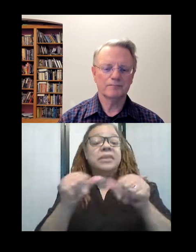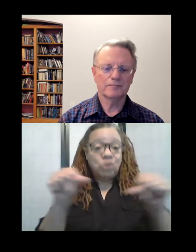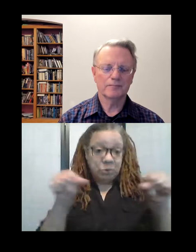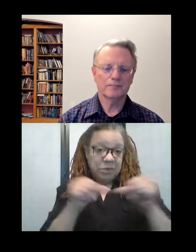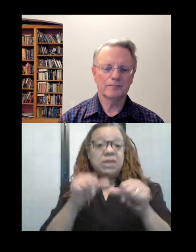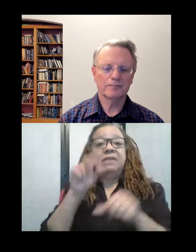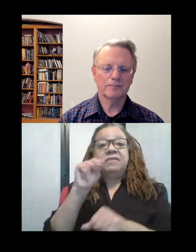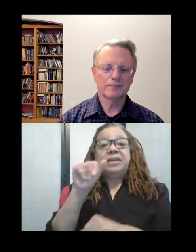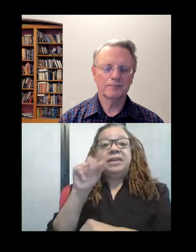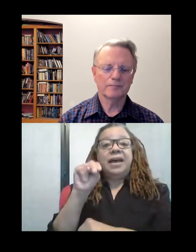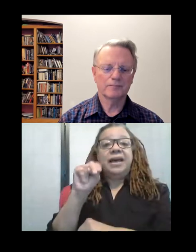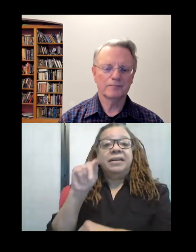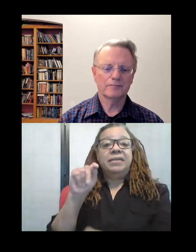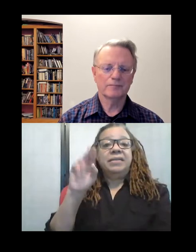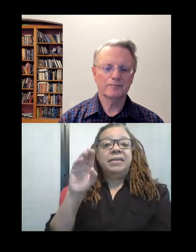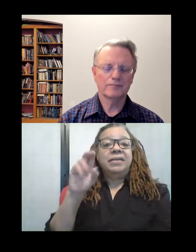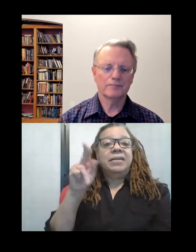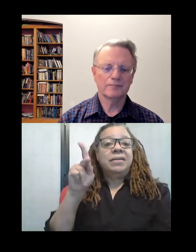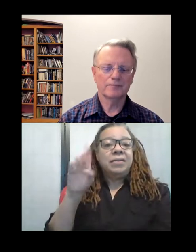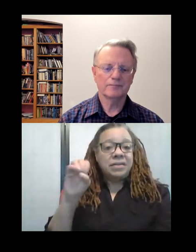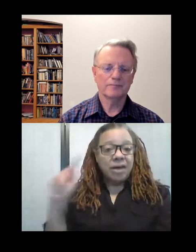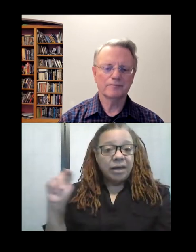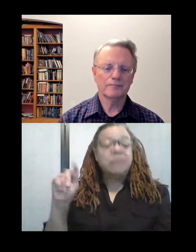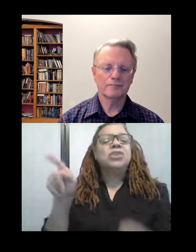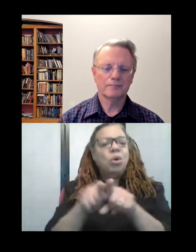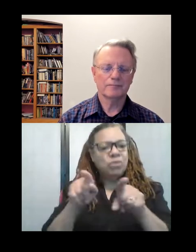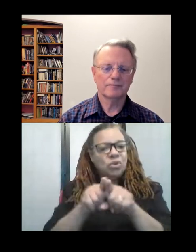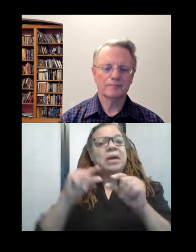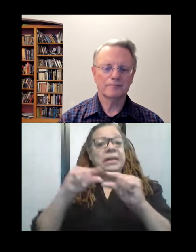She belongs to the quilter's Connection Quilt Guild, Rising Star Quilt Guild,